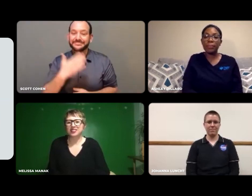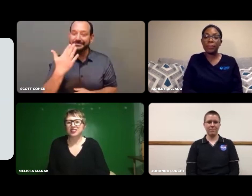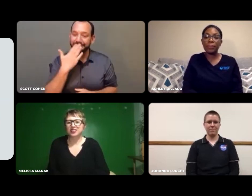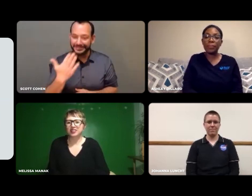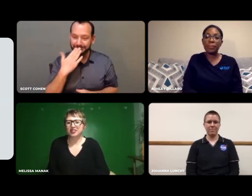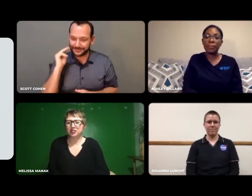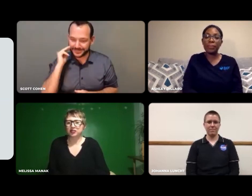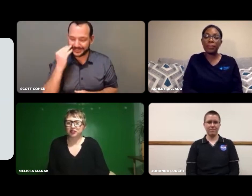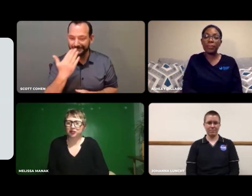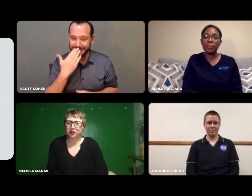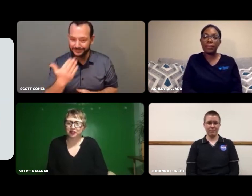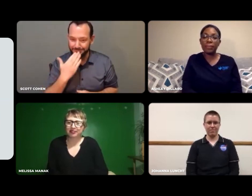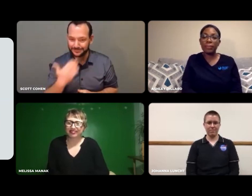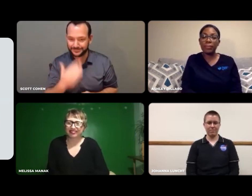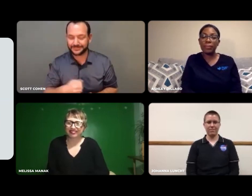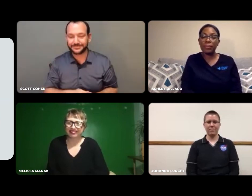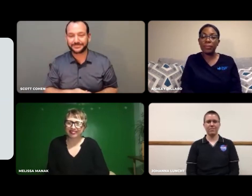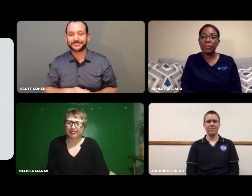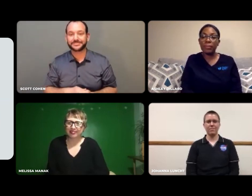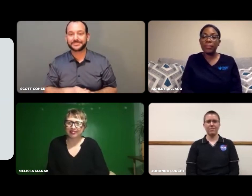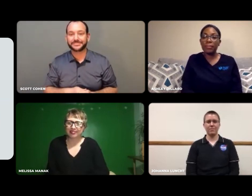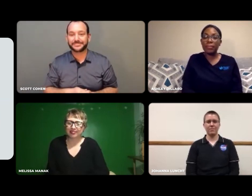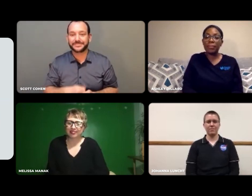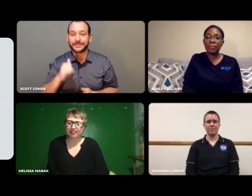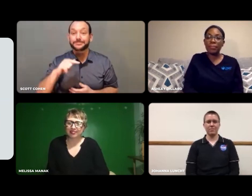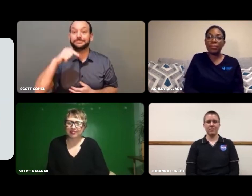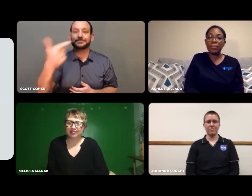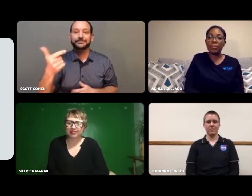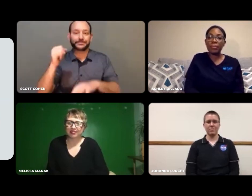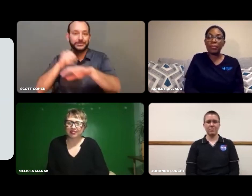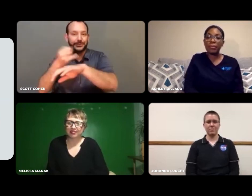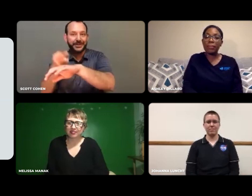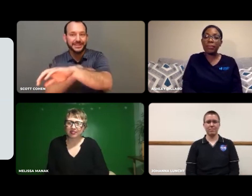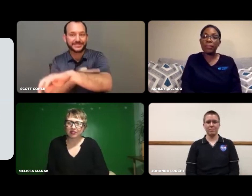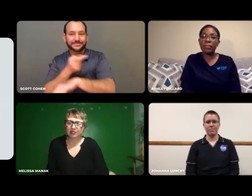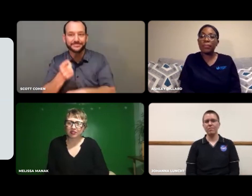Great answer, thank you, Michelle. Johanna?